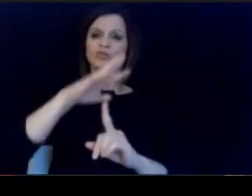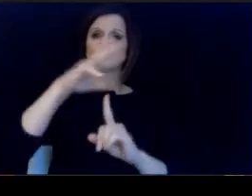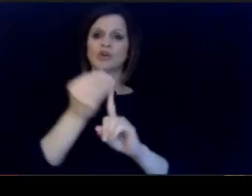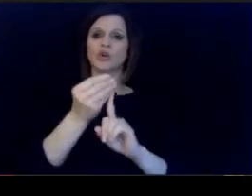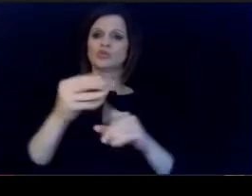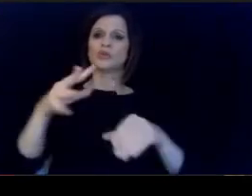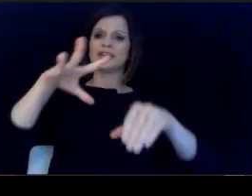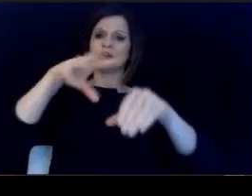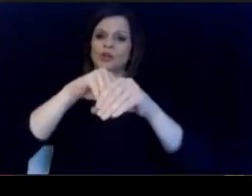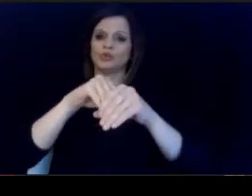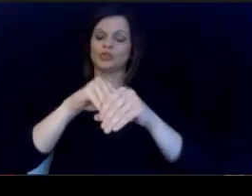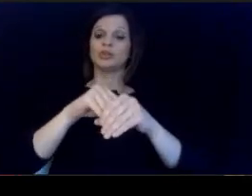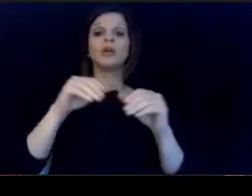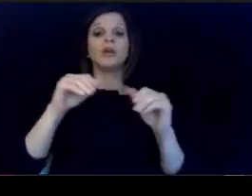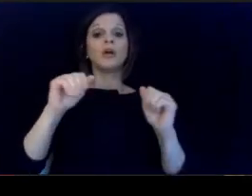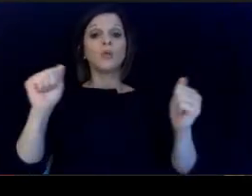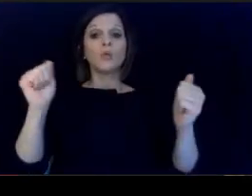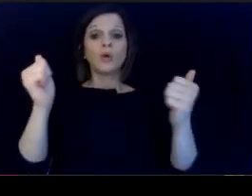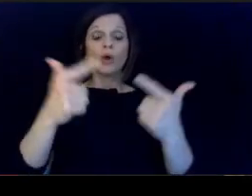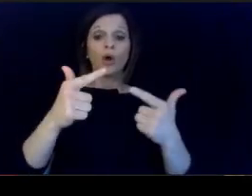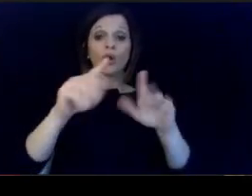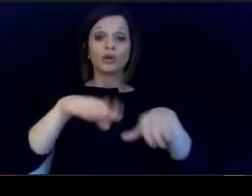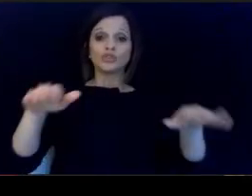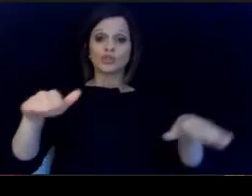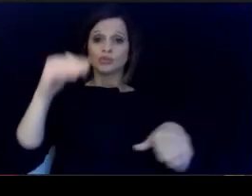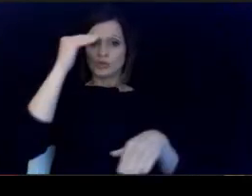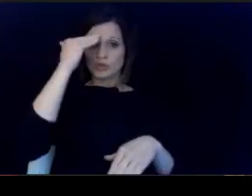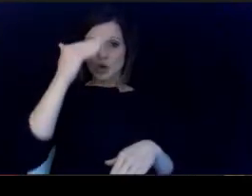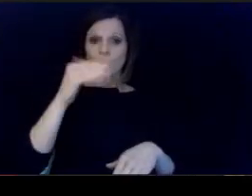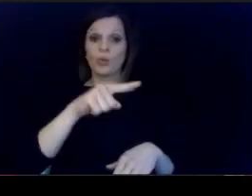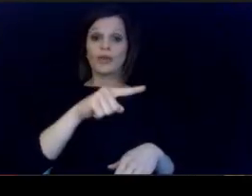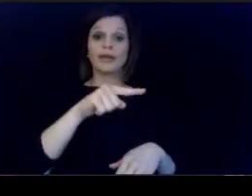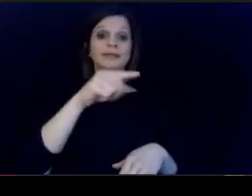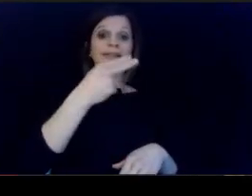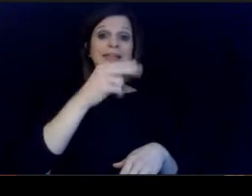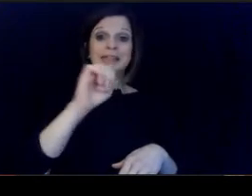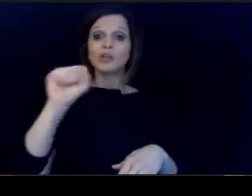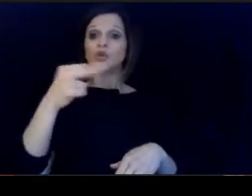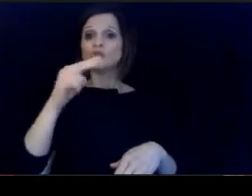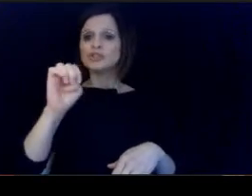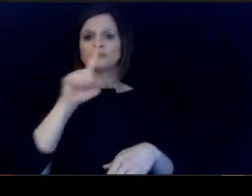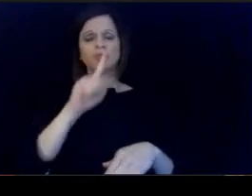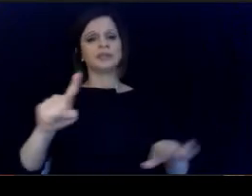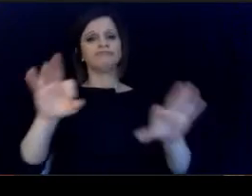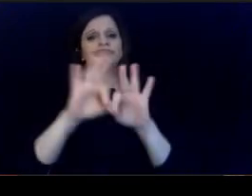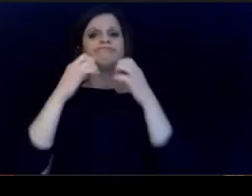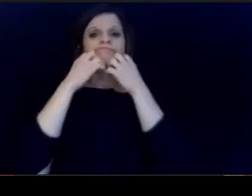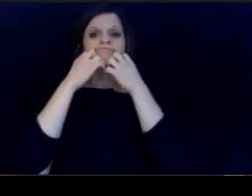a culture of inclusion where every child knows he or. she matters through recruitment of new teachers.